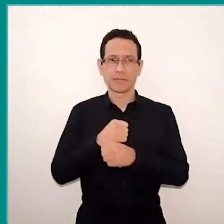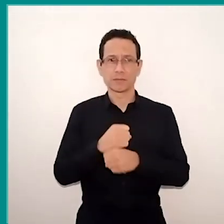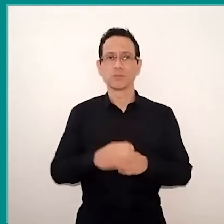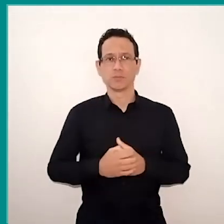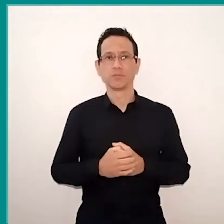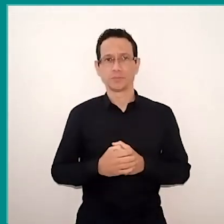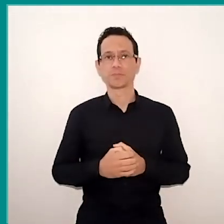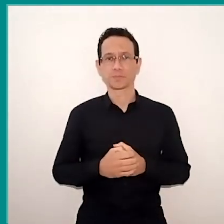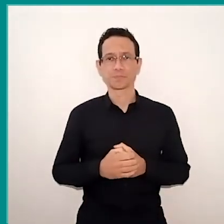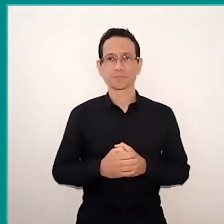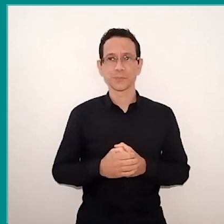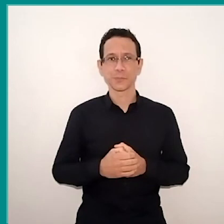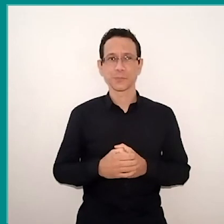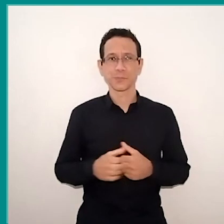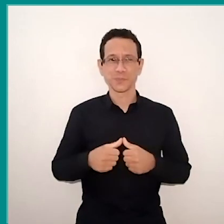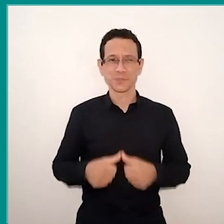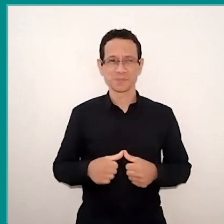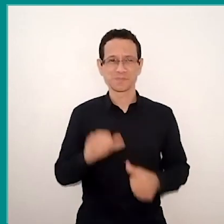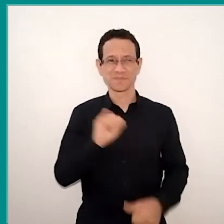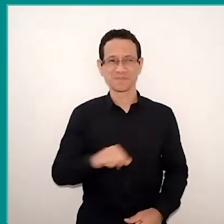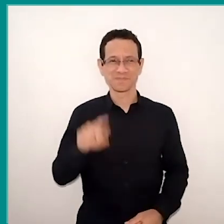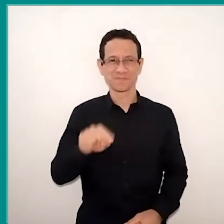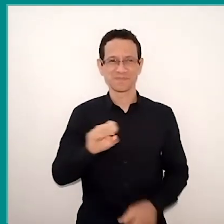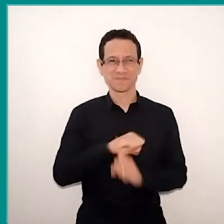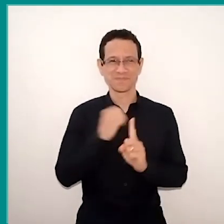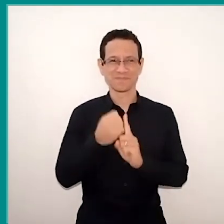Being where I am, at Itaú Social, allow these privileges for us to watch